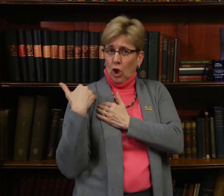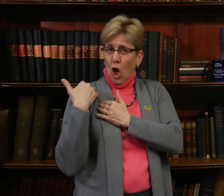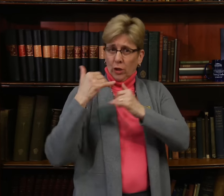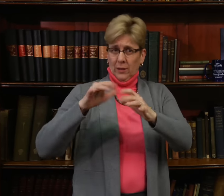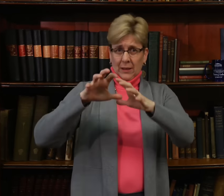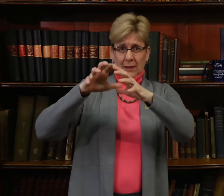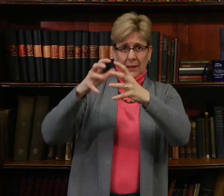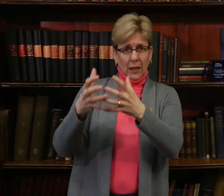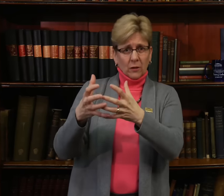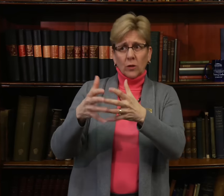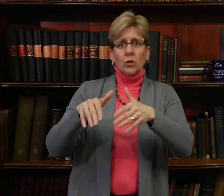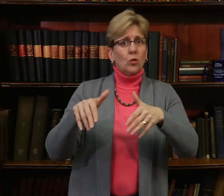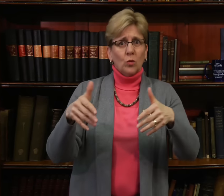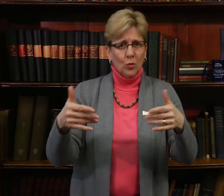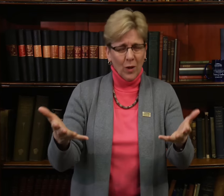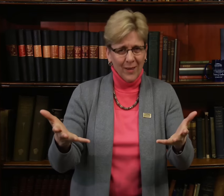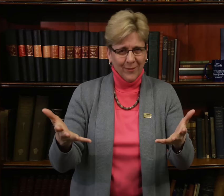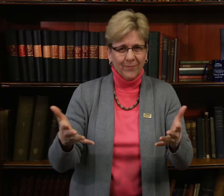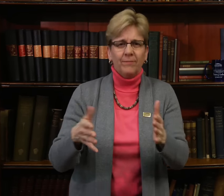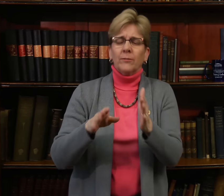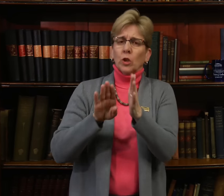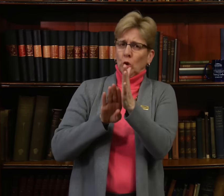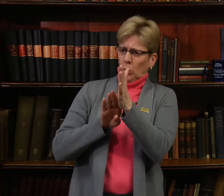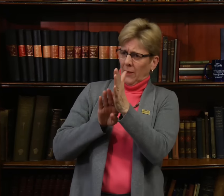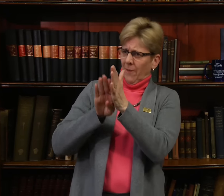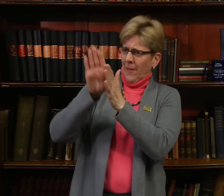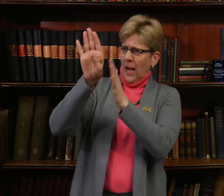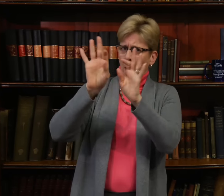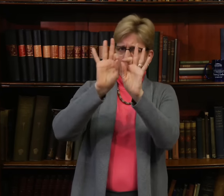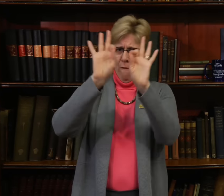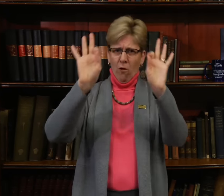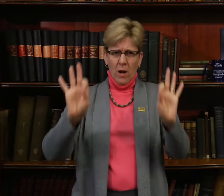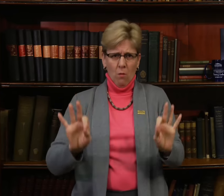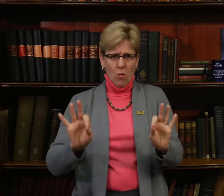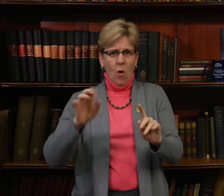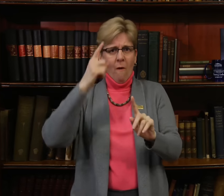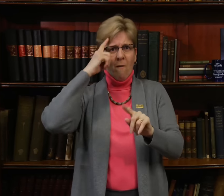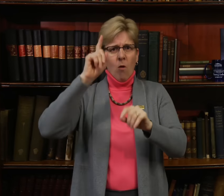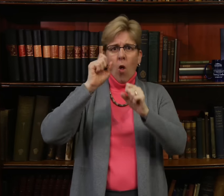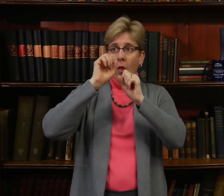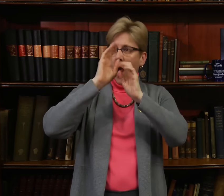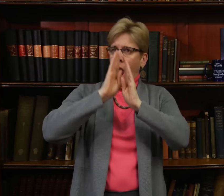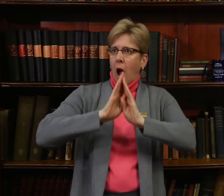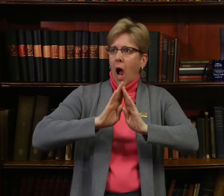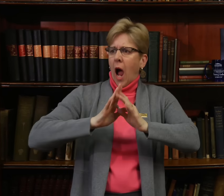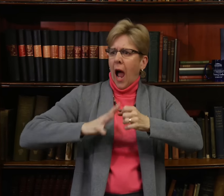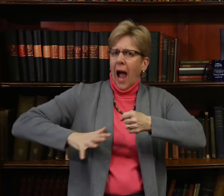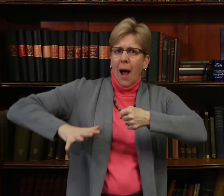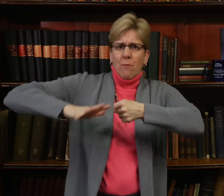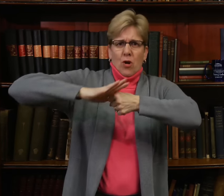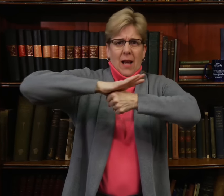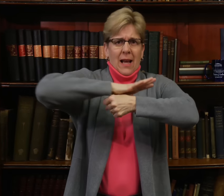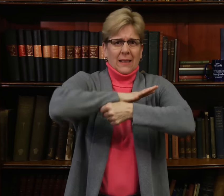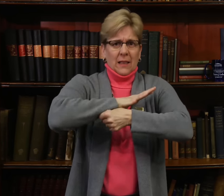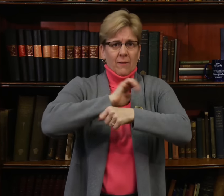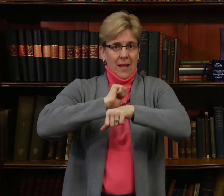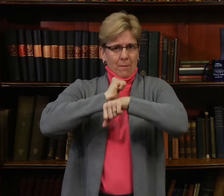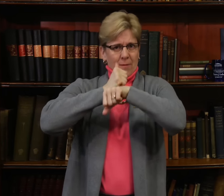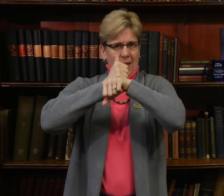The charge to the task force is to develop a framework for the comprehensive implementation of the